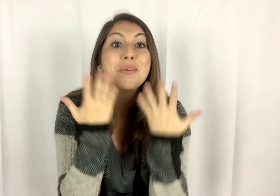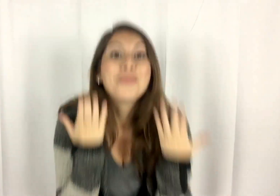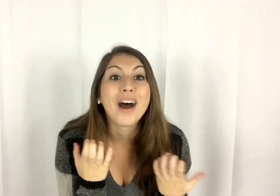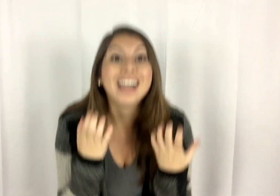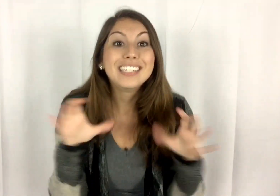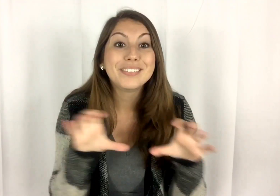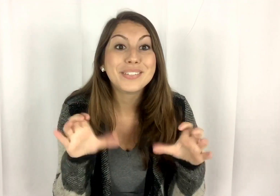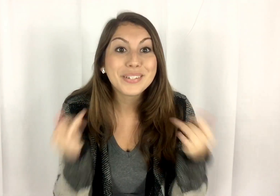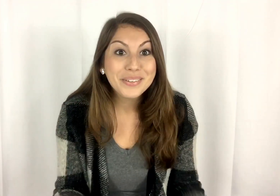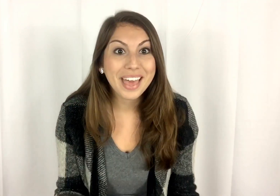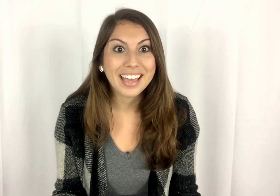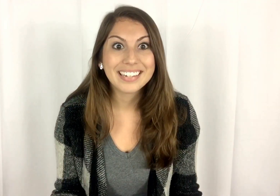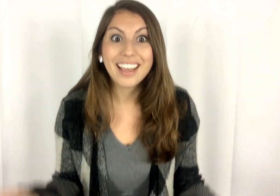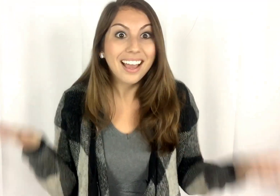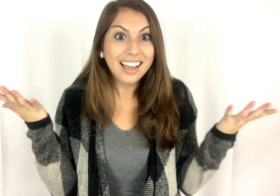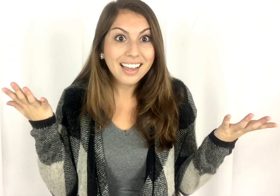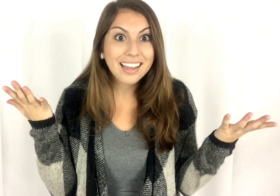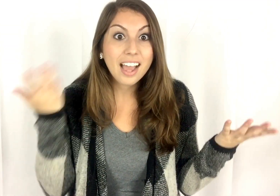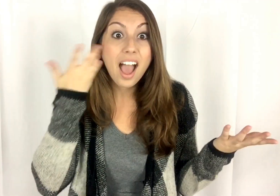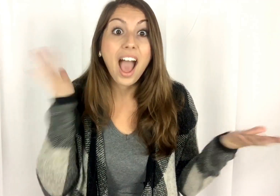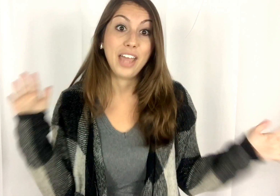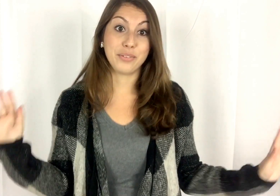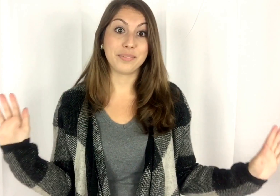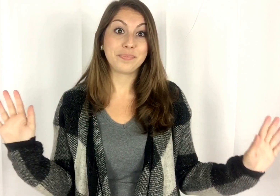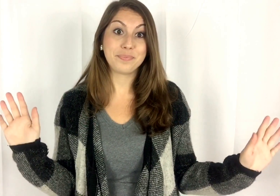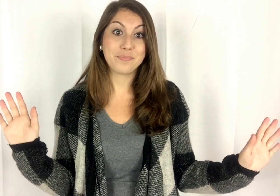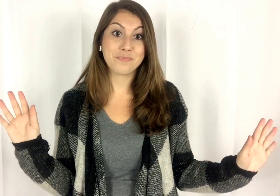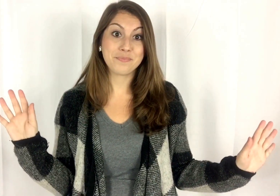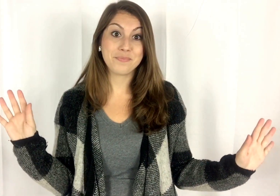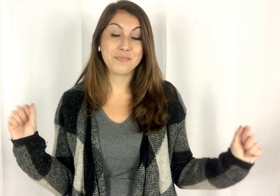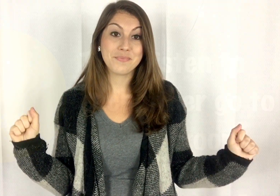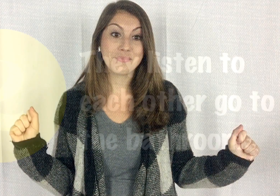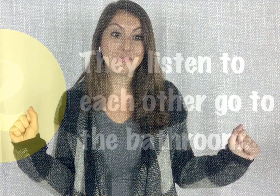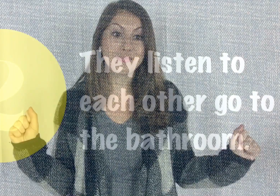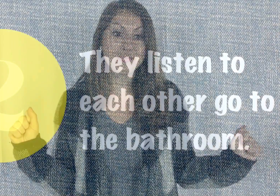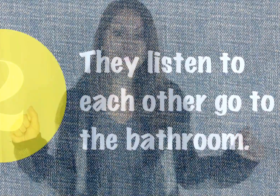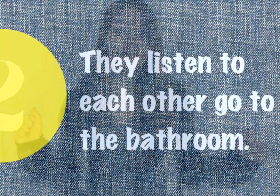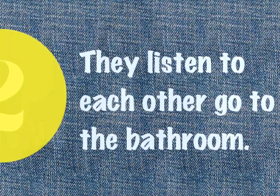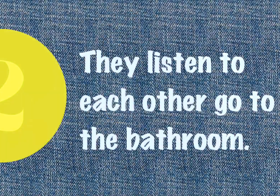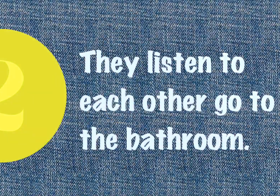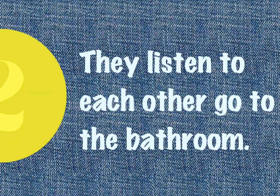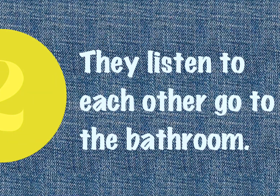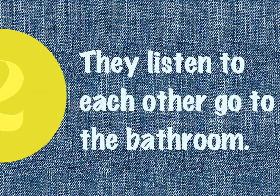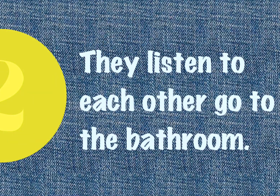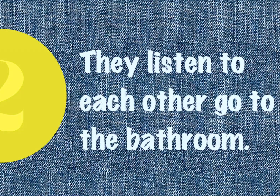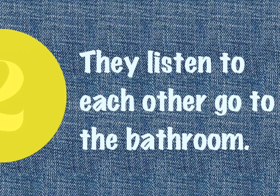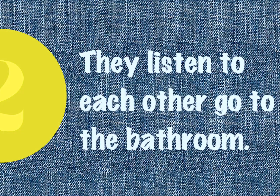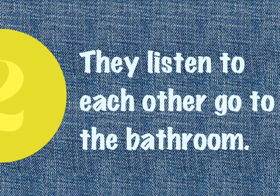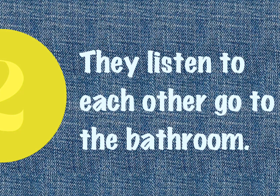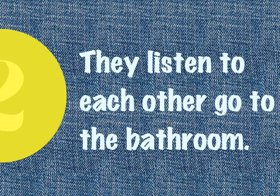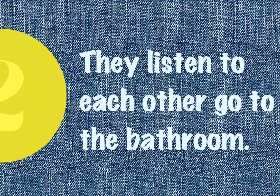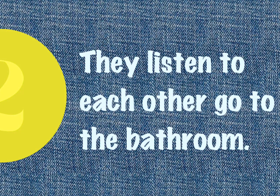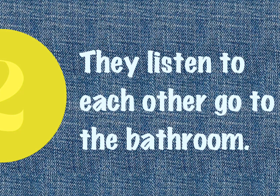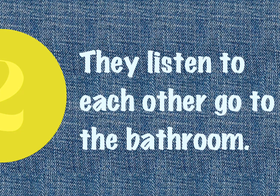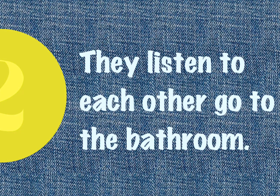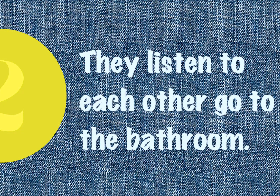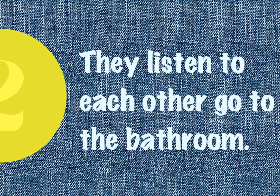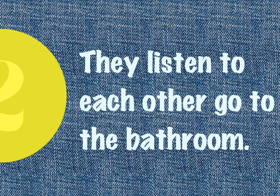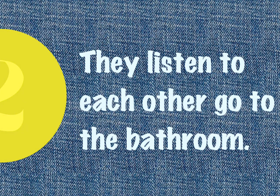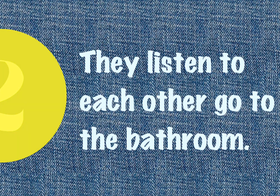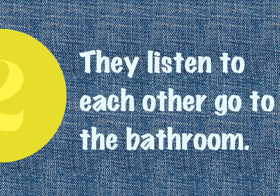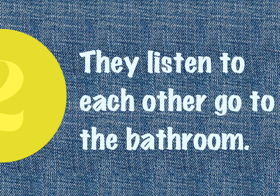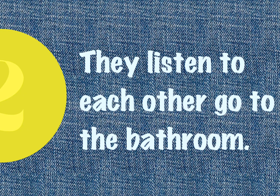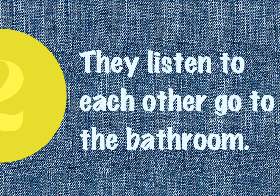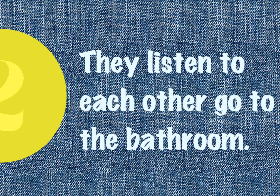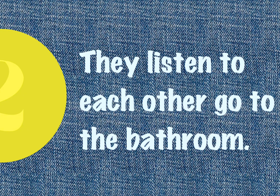Why do you do that? I don't know...